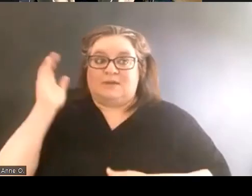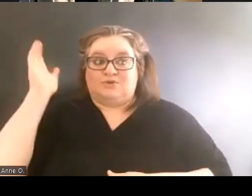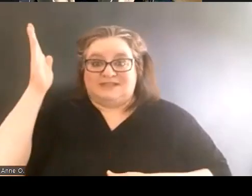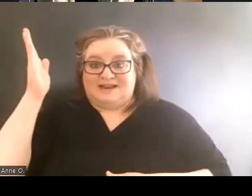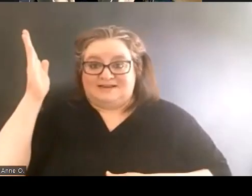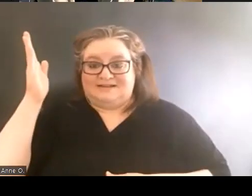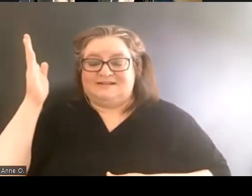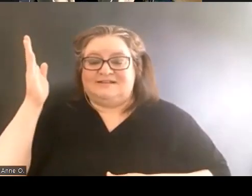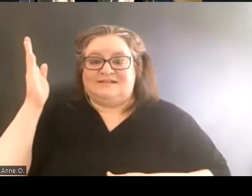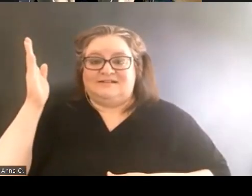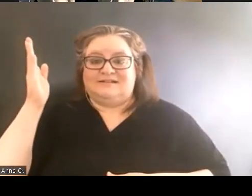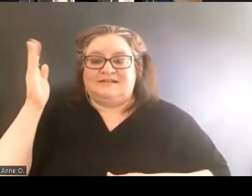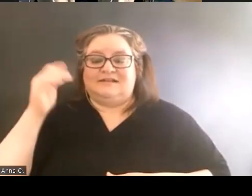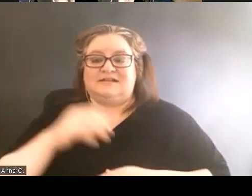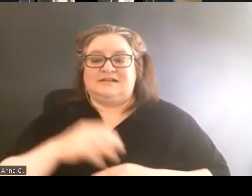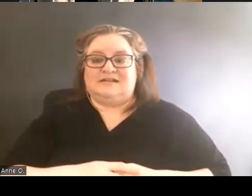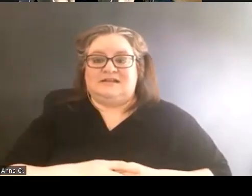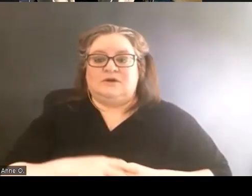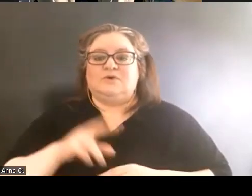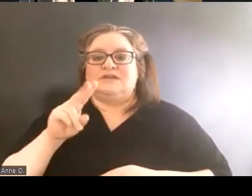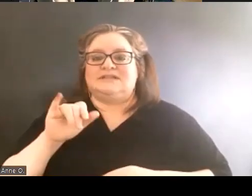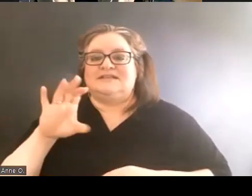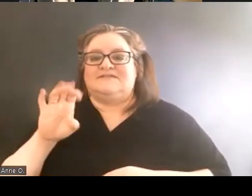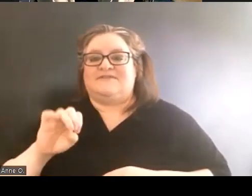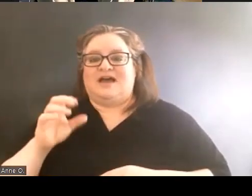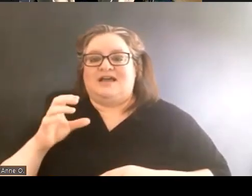was the Vice Chancellor of Equity and Inclusion.